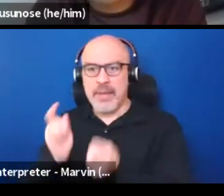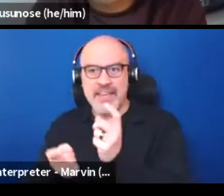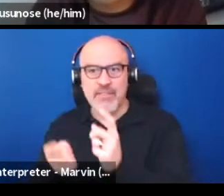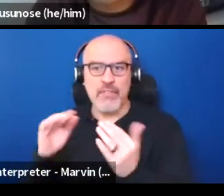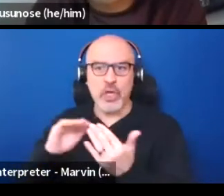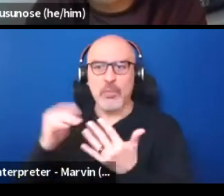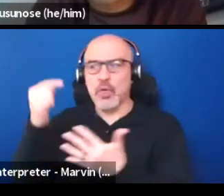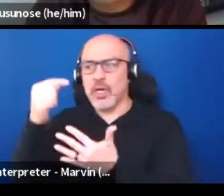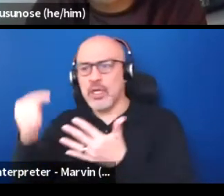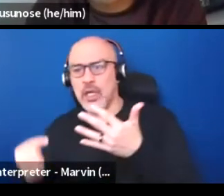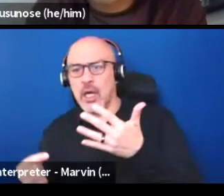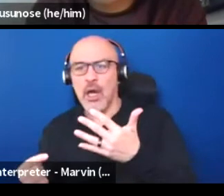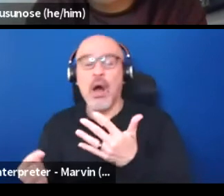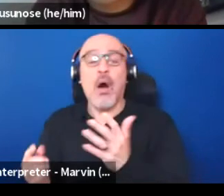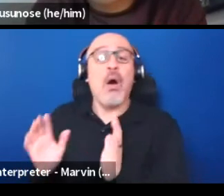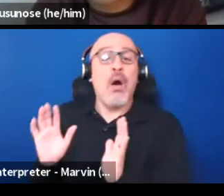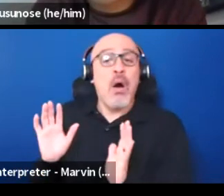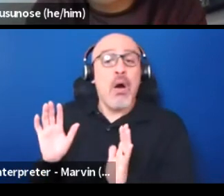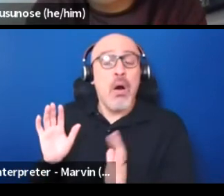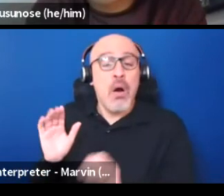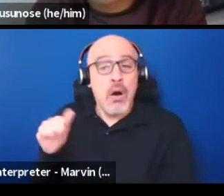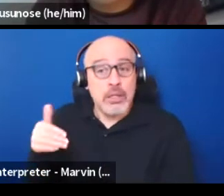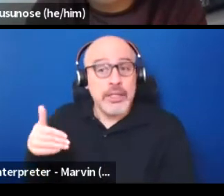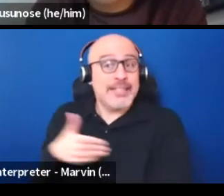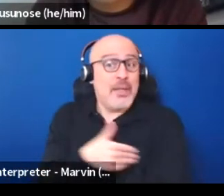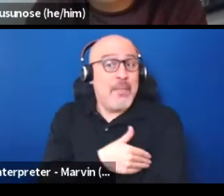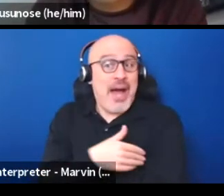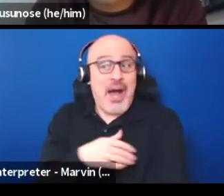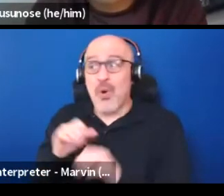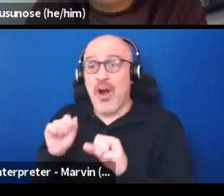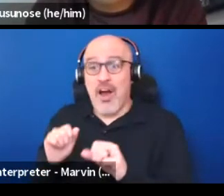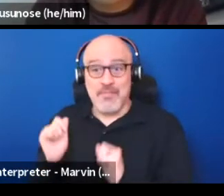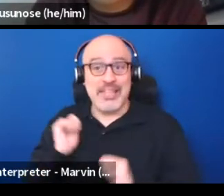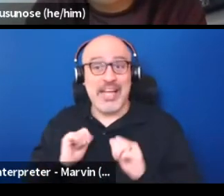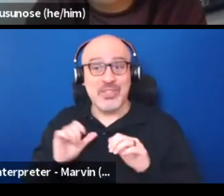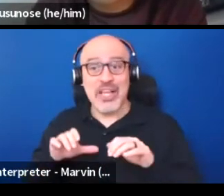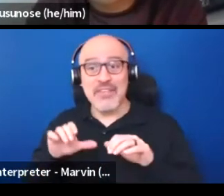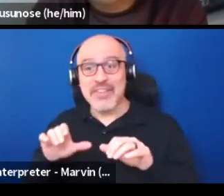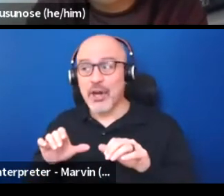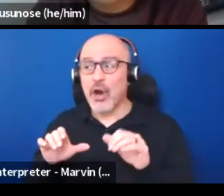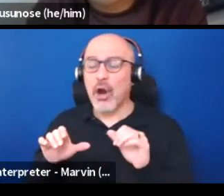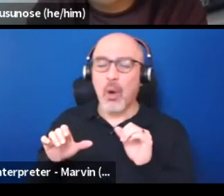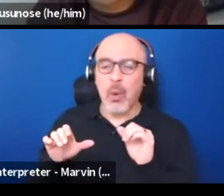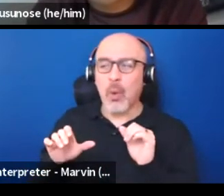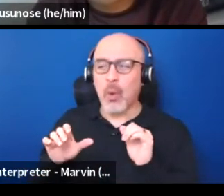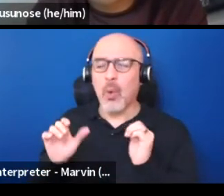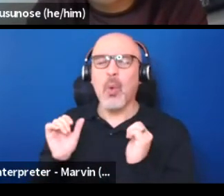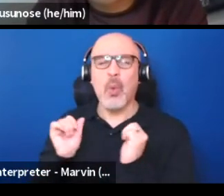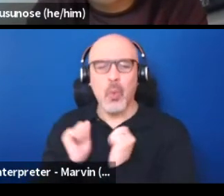Well and that's where the power and the potential of theater is, is like, let's do that with intention.